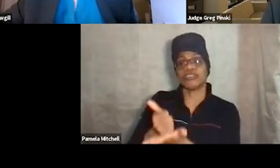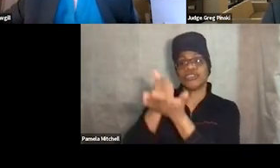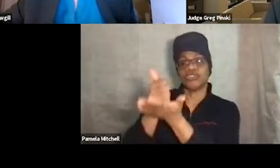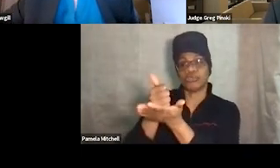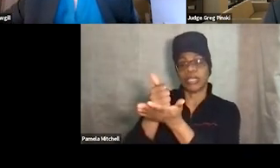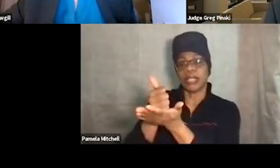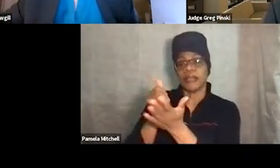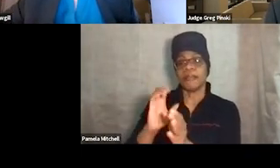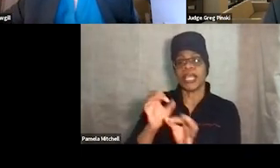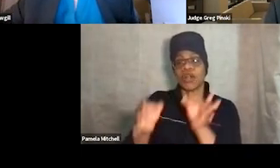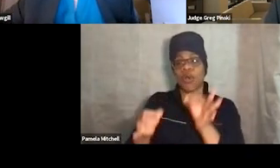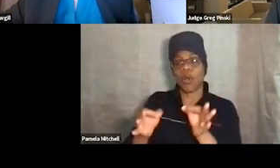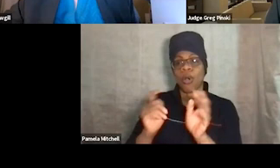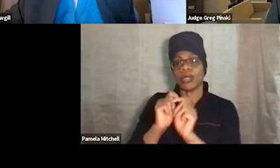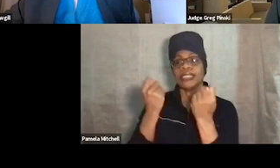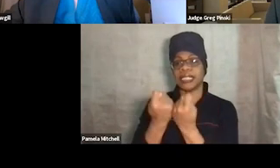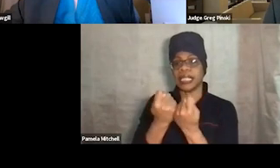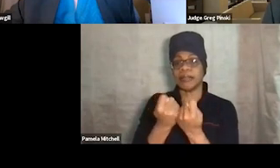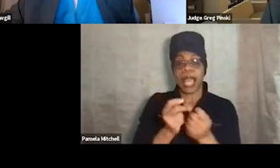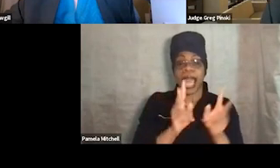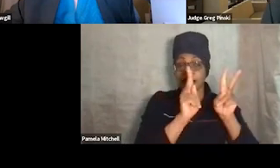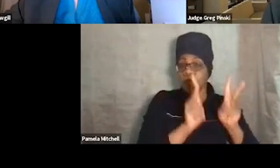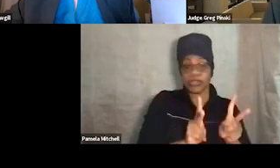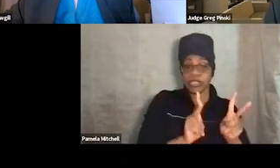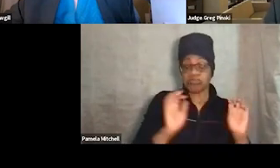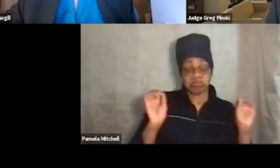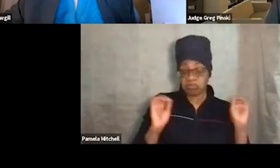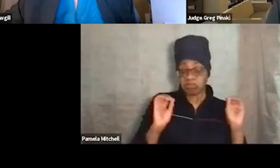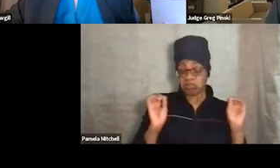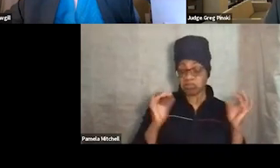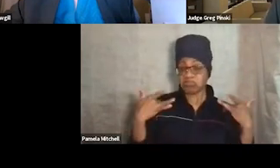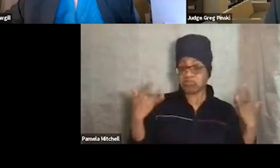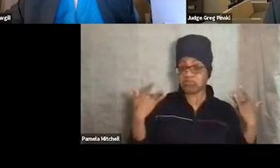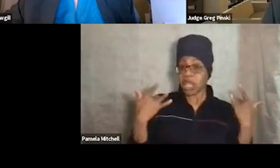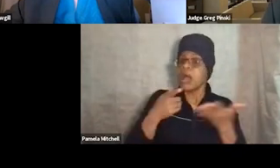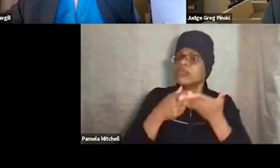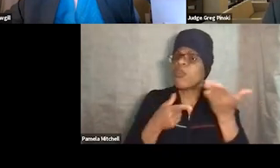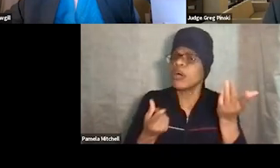And she didn't do any of that. And so what did we do? Well, first of all,